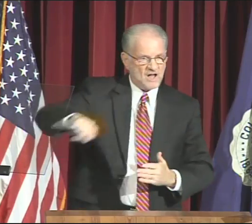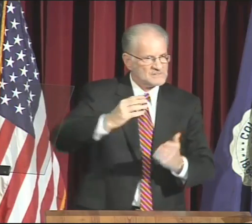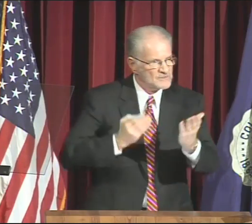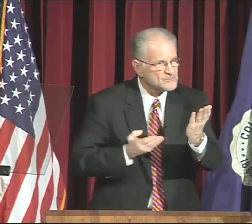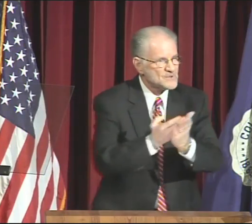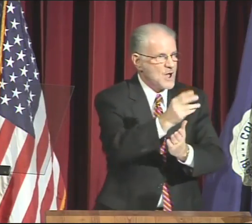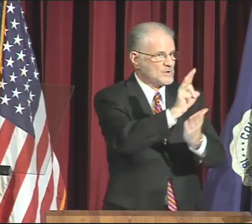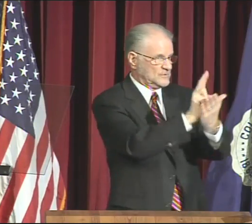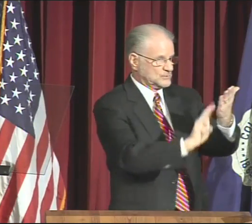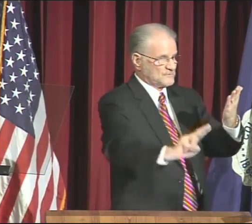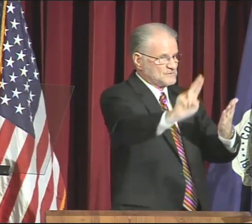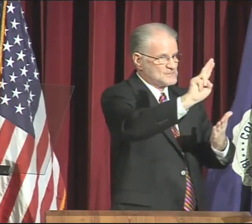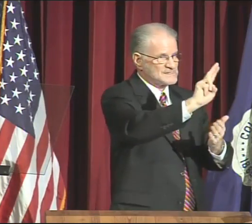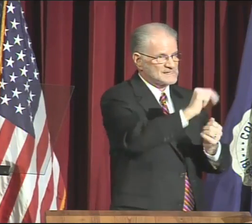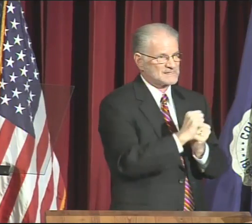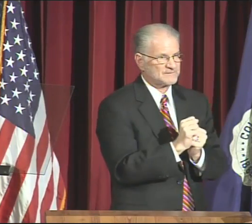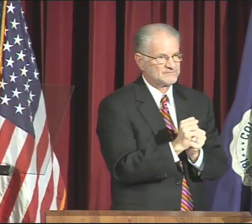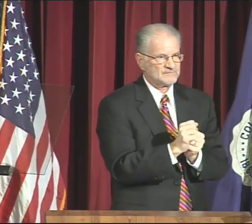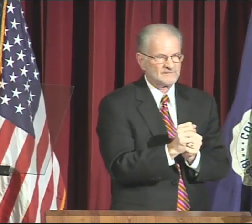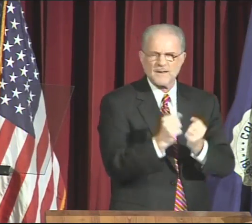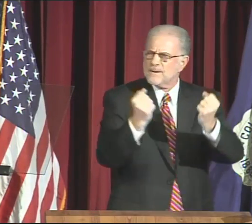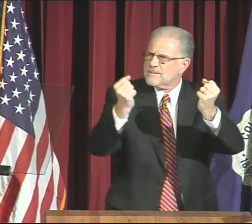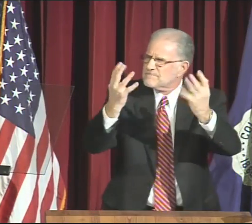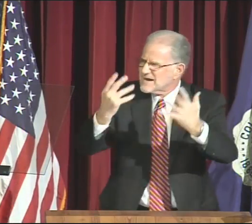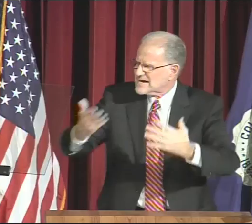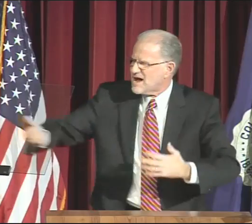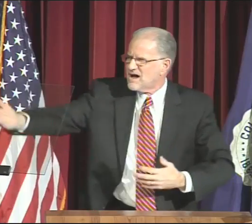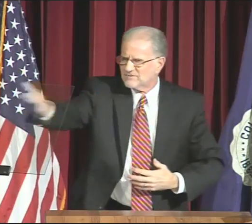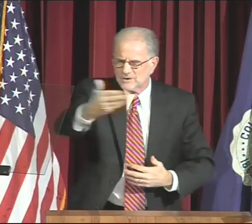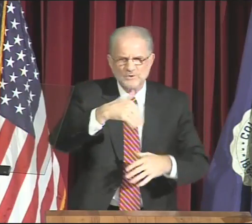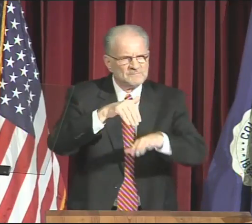for all of us throughout the University.